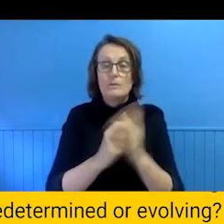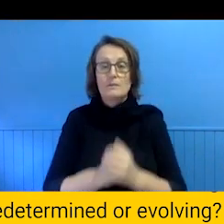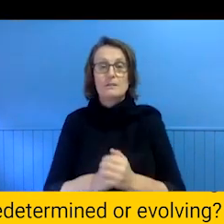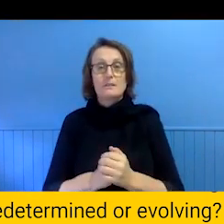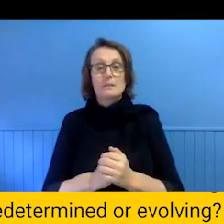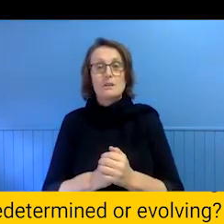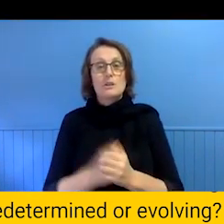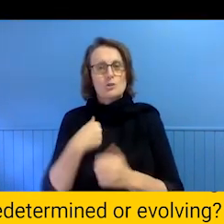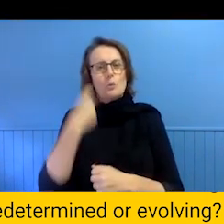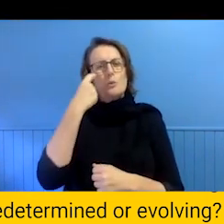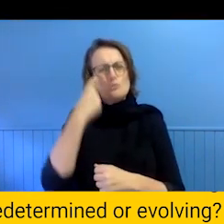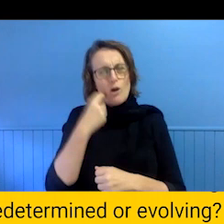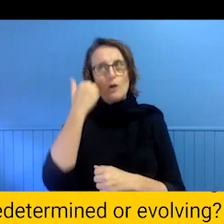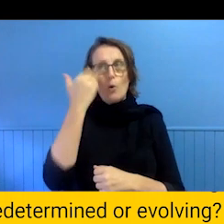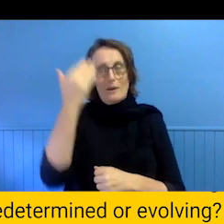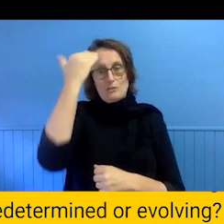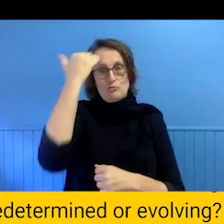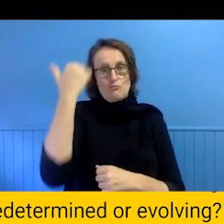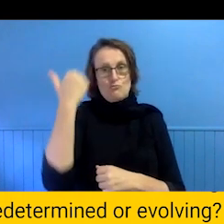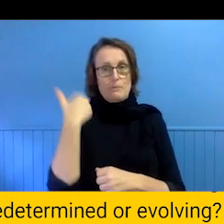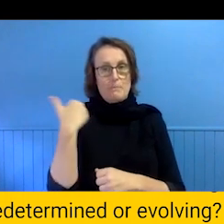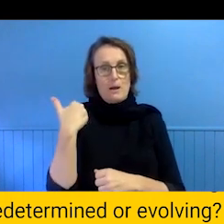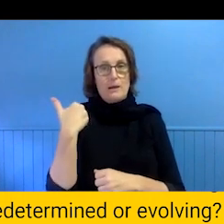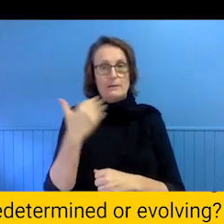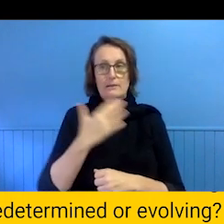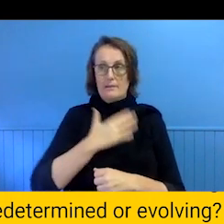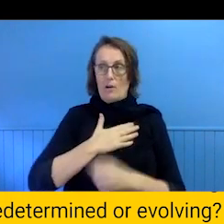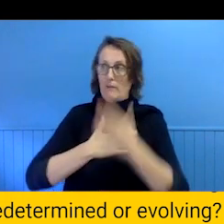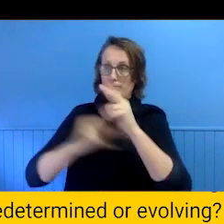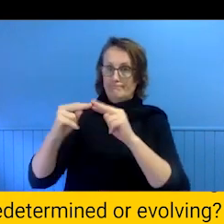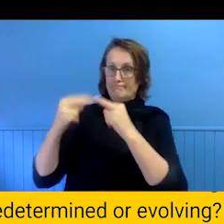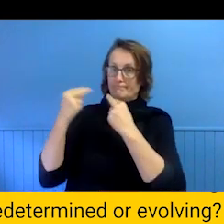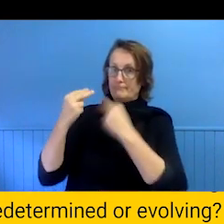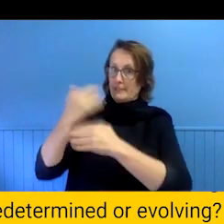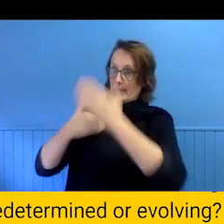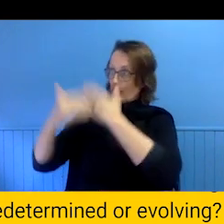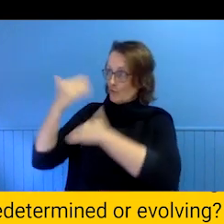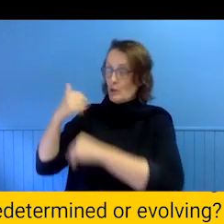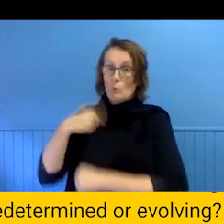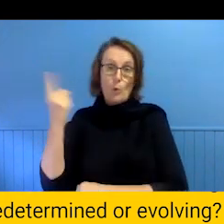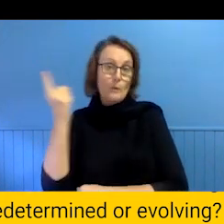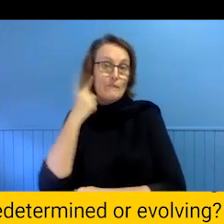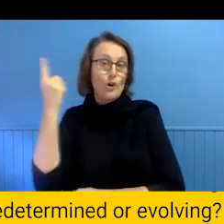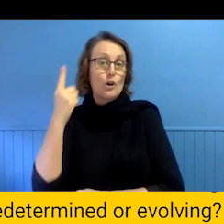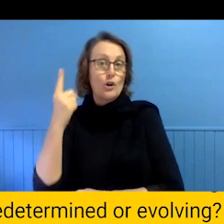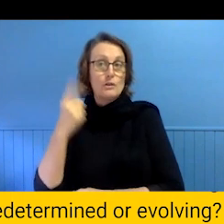We try to constantly remind ourselves of our place in history, of the projects we have heard about or seen in personal histories.